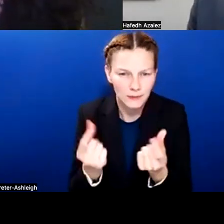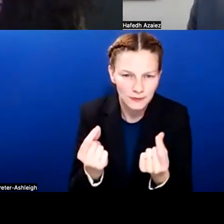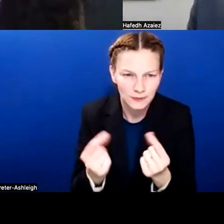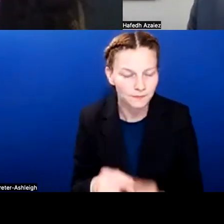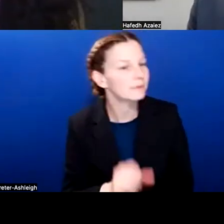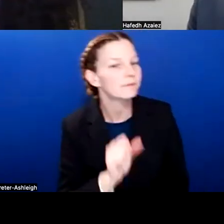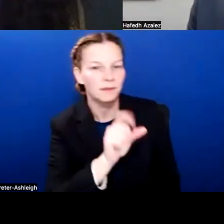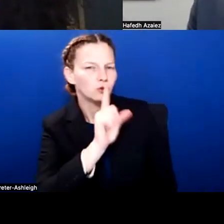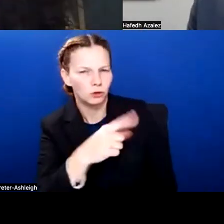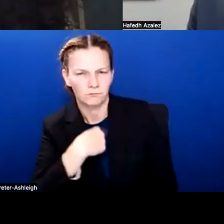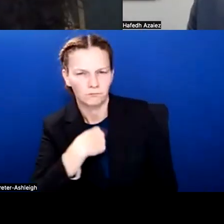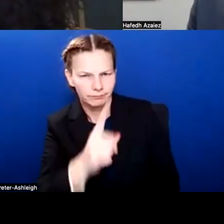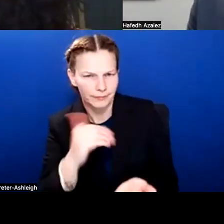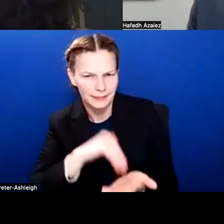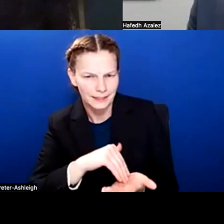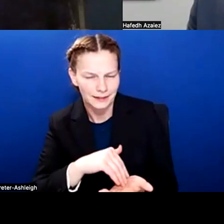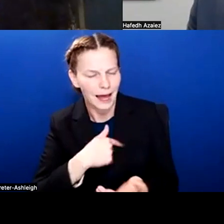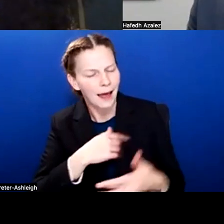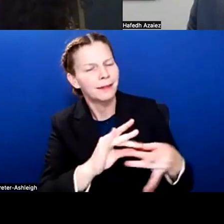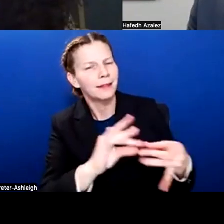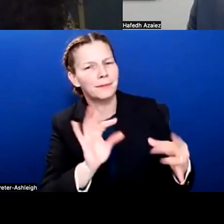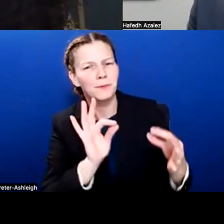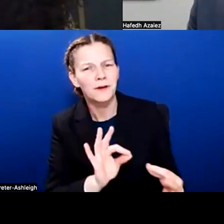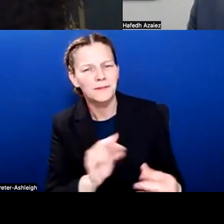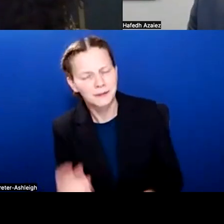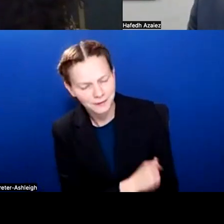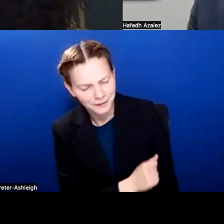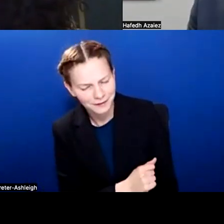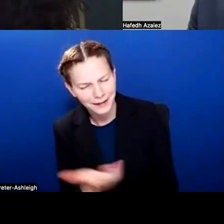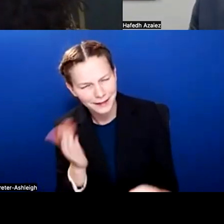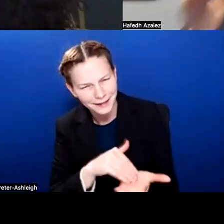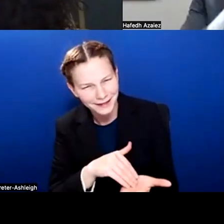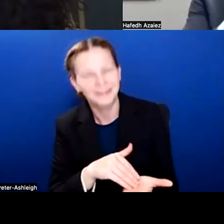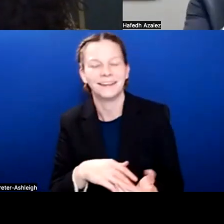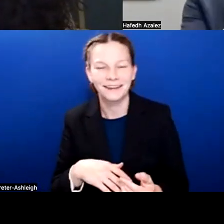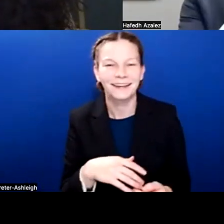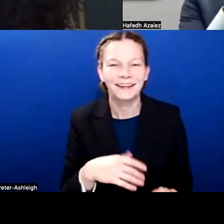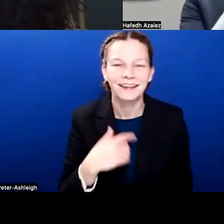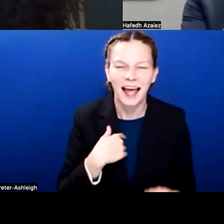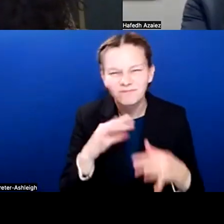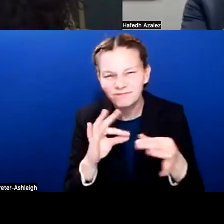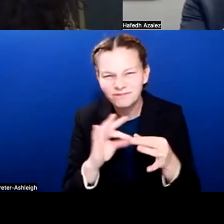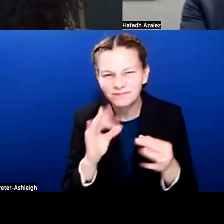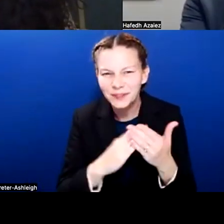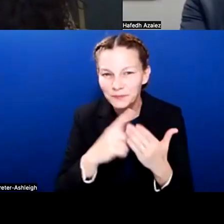Yes, ma'am. It was my best work, too. But no, I was talking a little bit about some of the programs that we've had to put in place